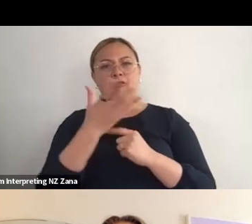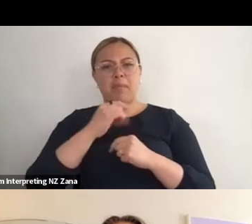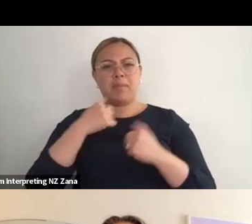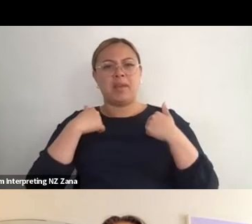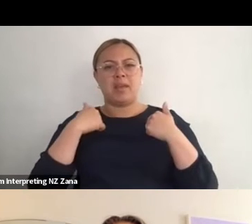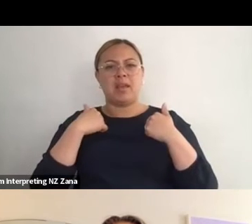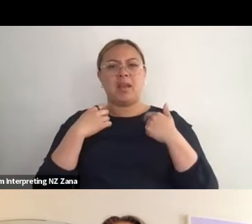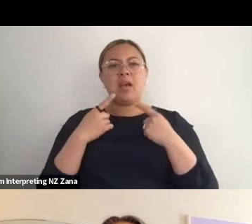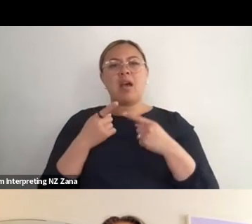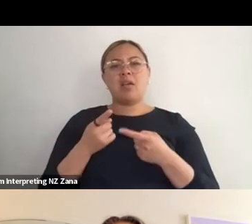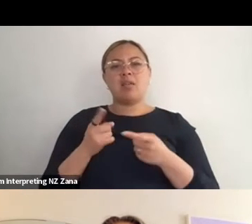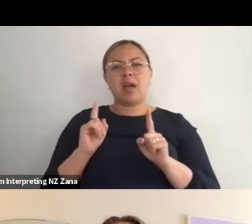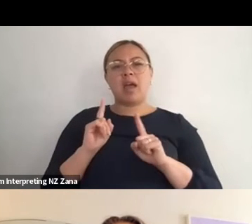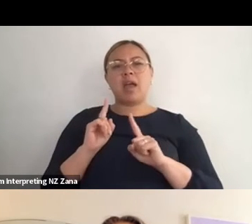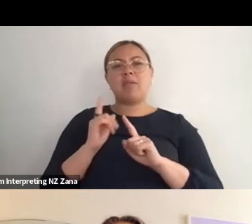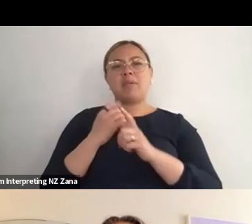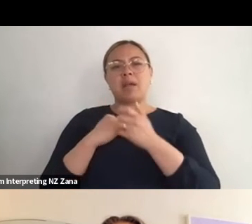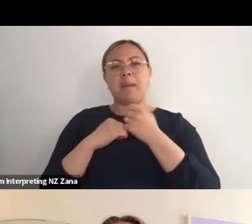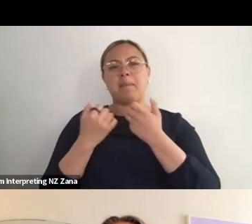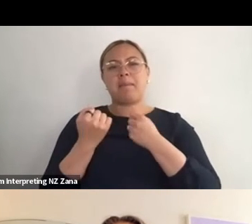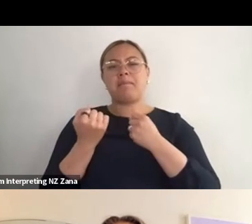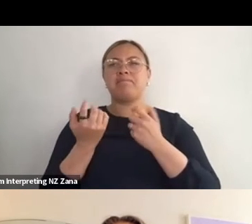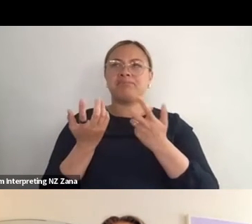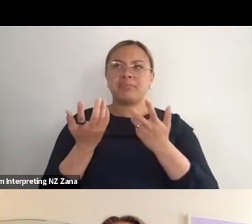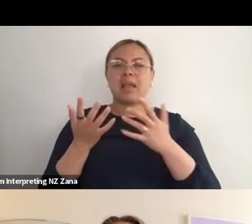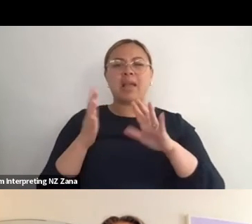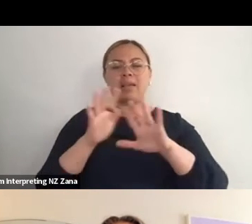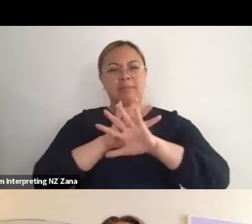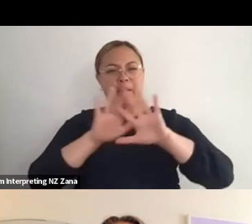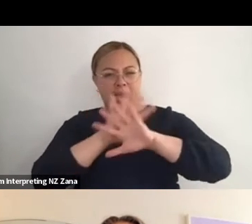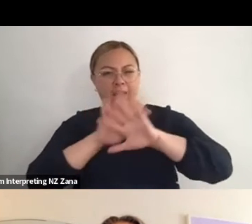me against a lot of the ableism in the world that I would face as a disabled artist because